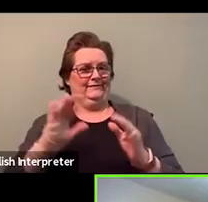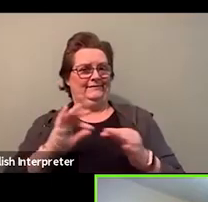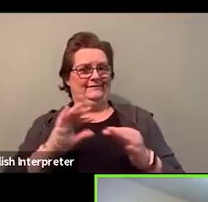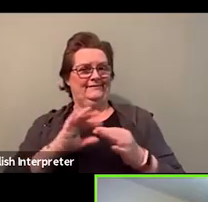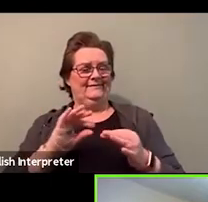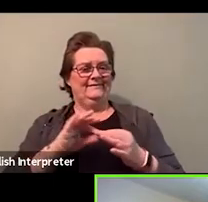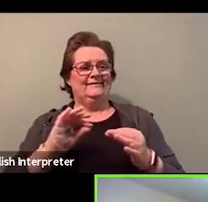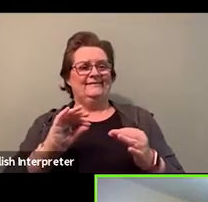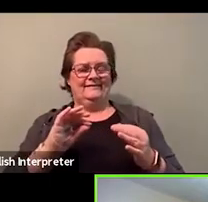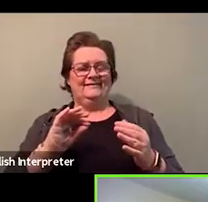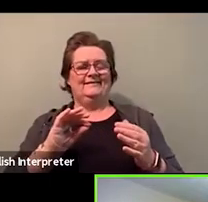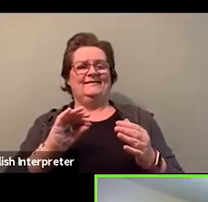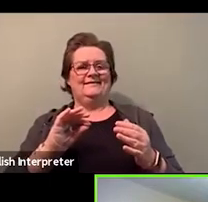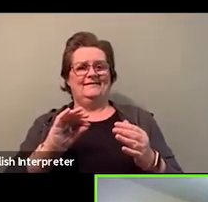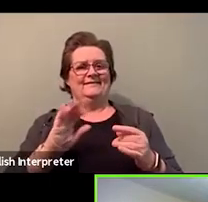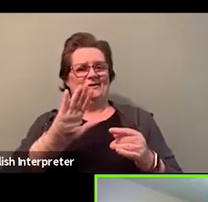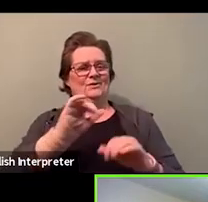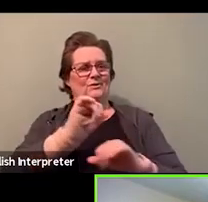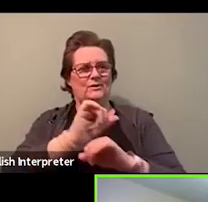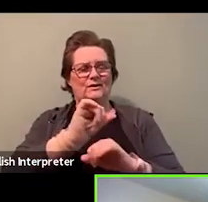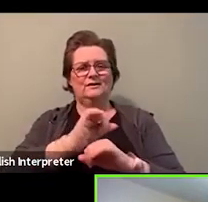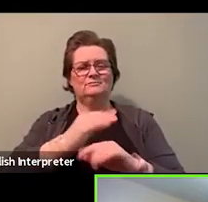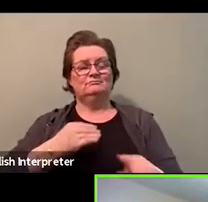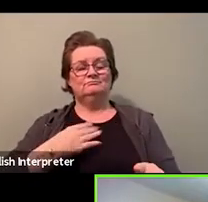And I mean, you're been instrumental